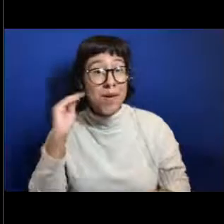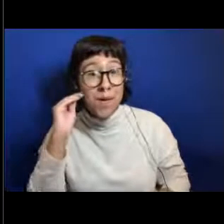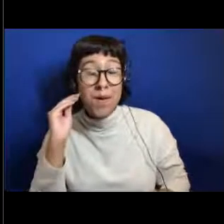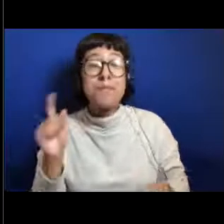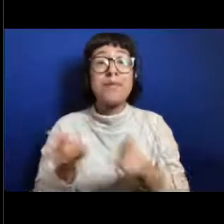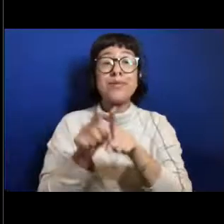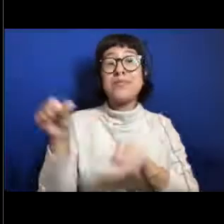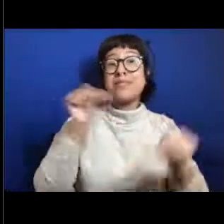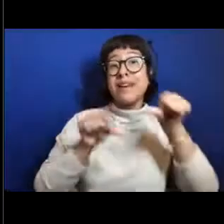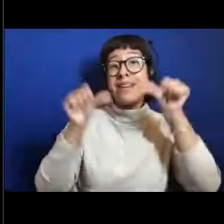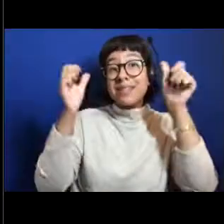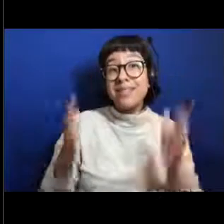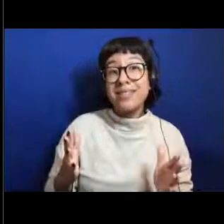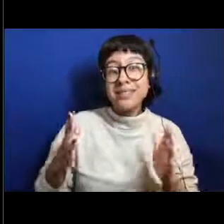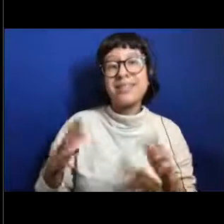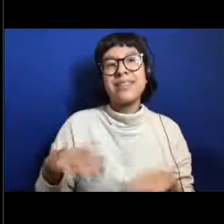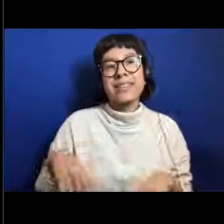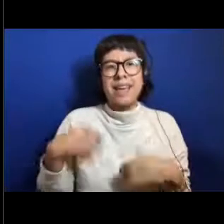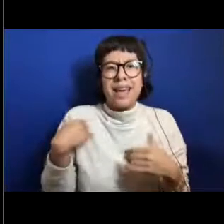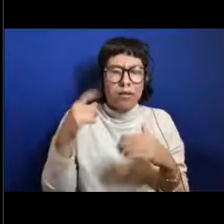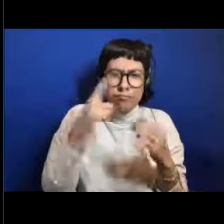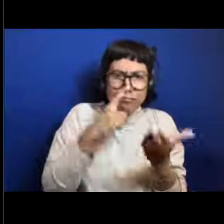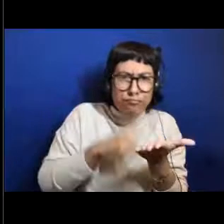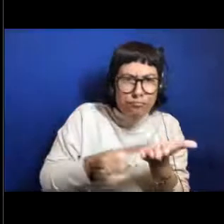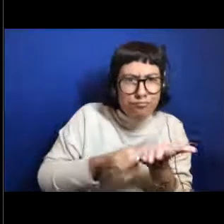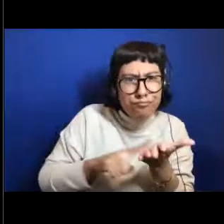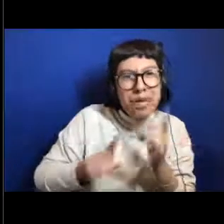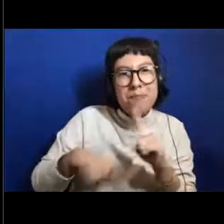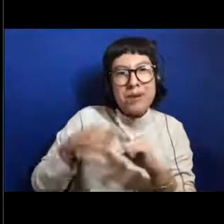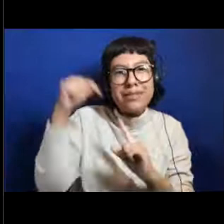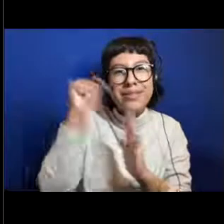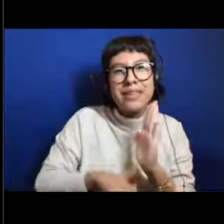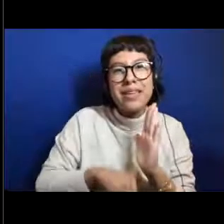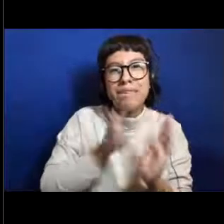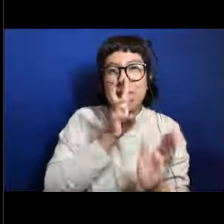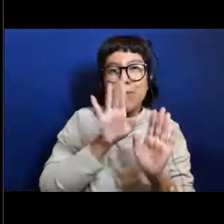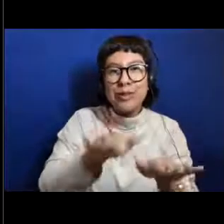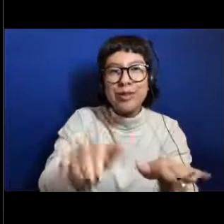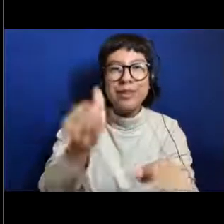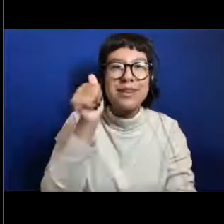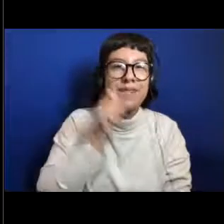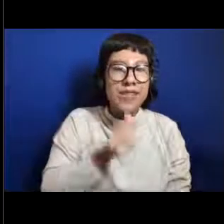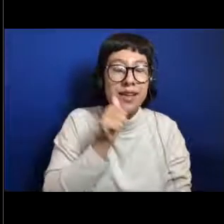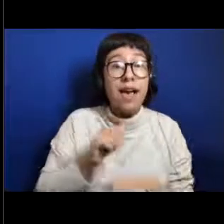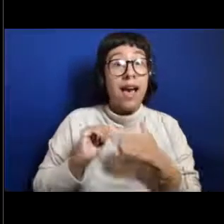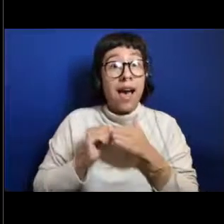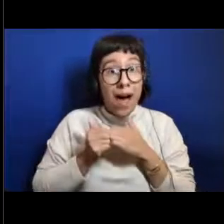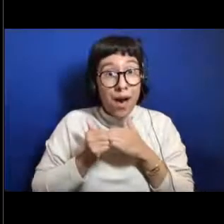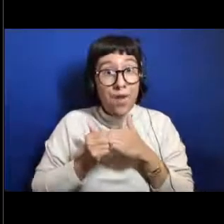to experience ocean exploration for yourself every day and that's through our website and through some of the tools